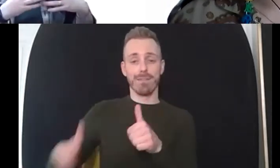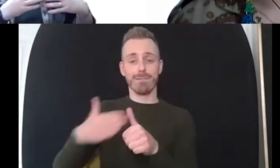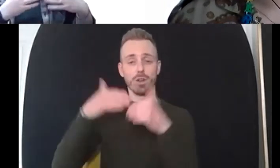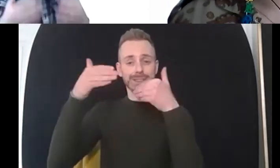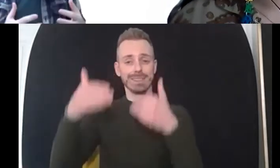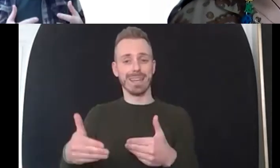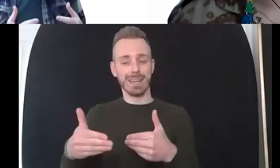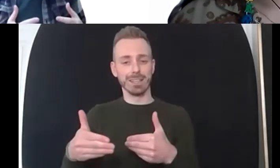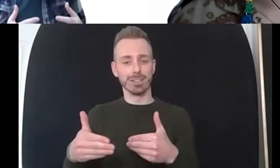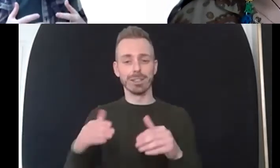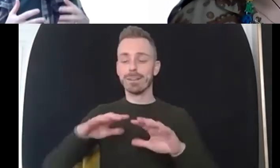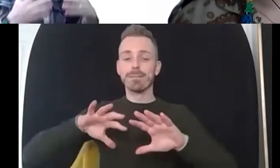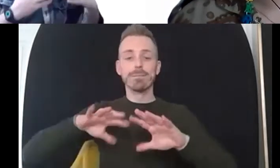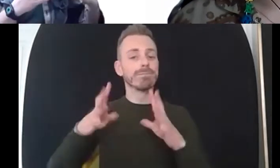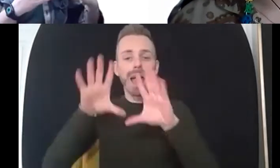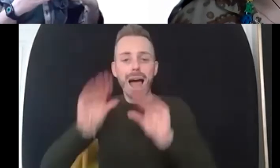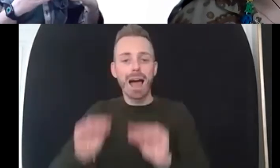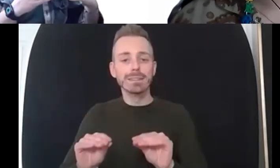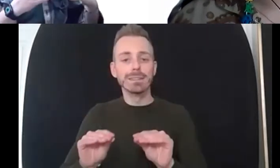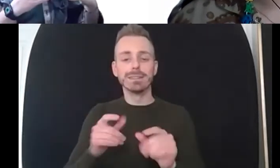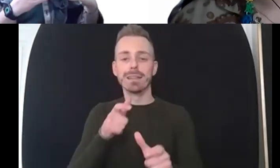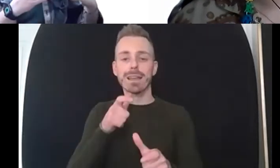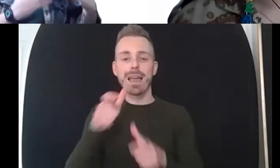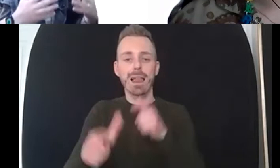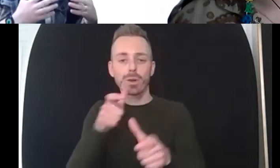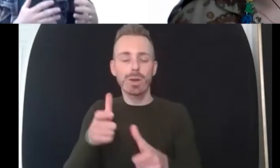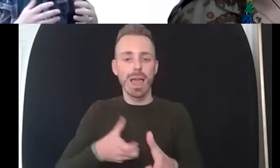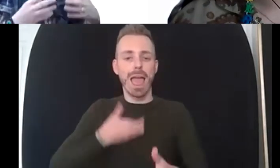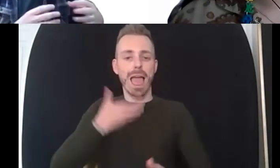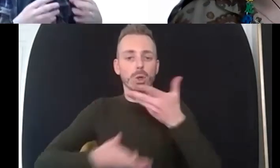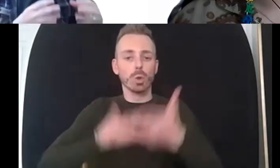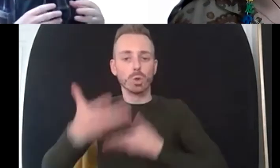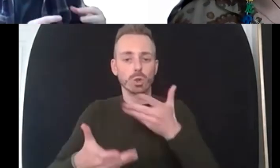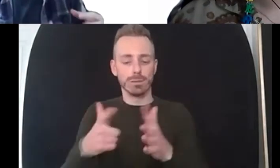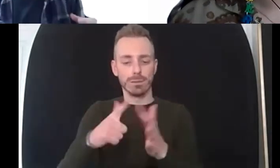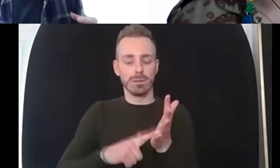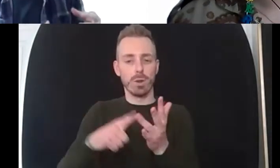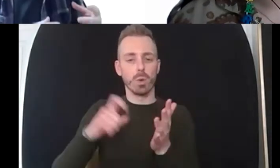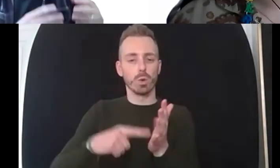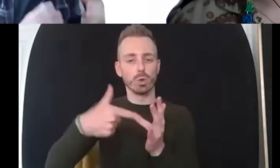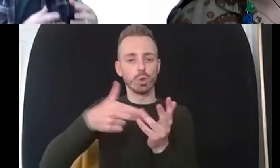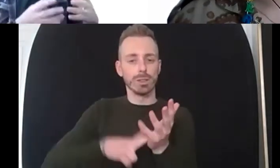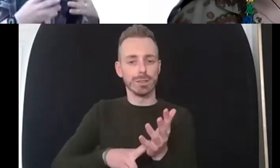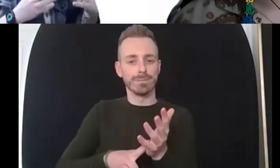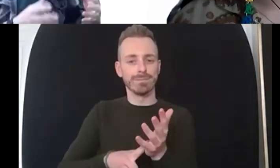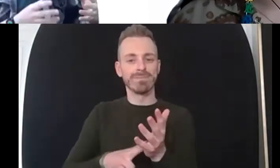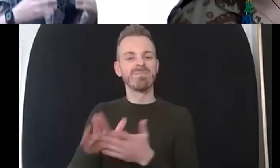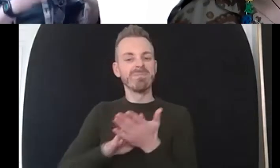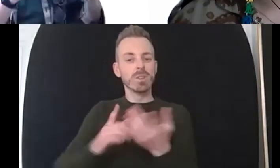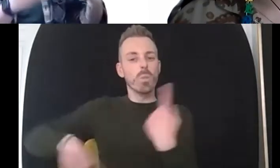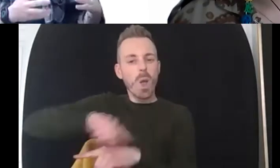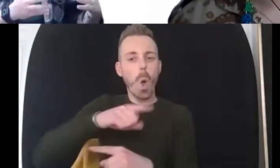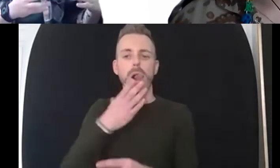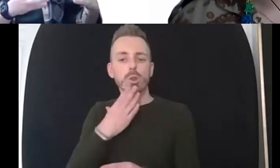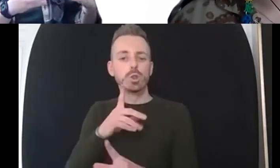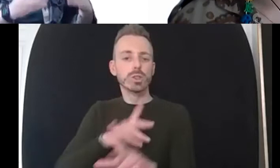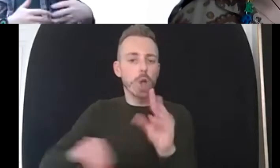we all um engage sometimes in spiteful gossip we all use words without thinking that can be